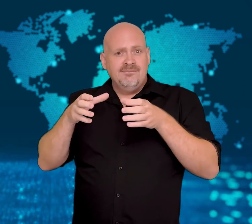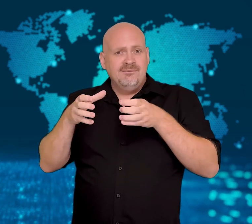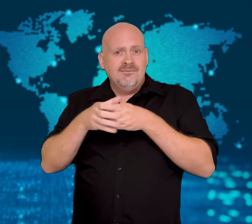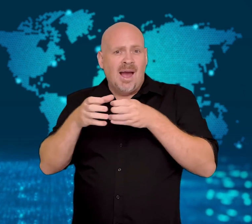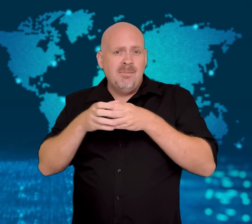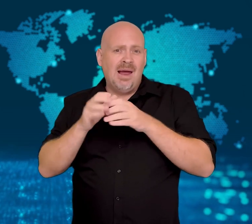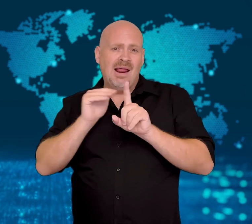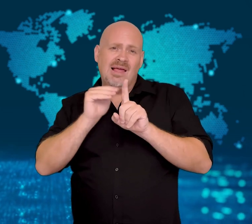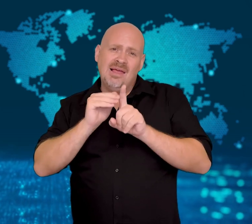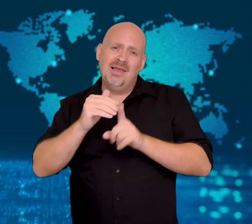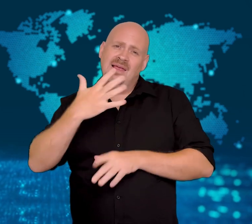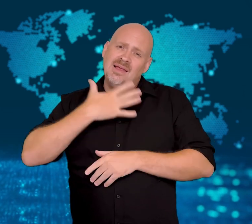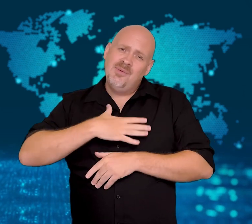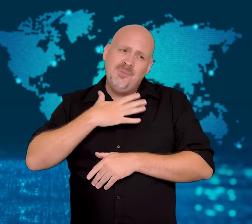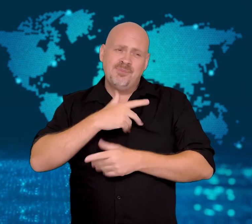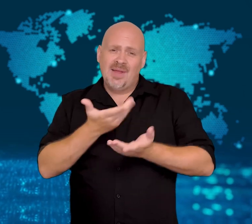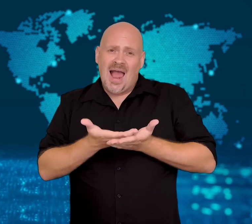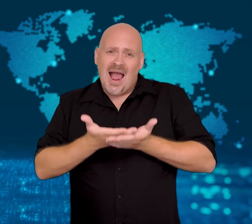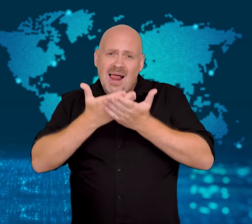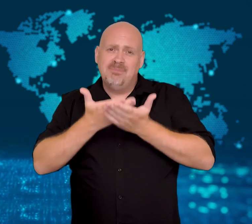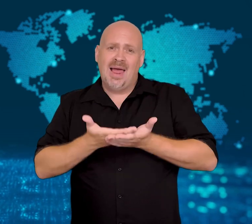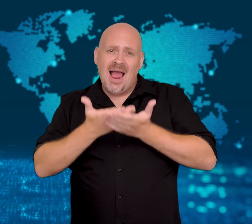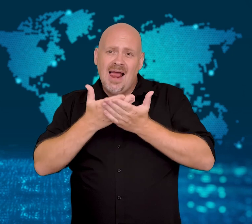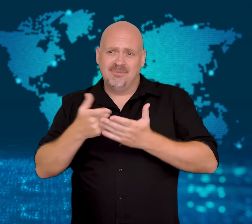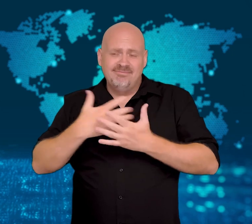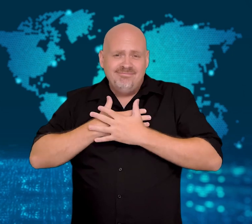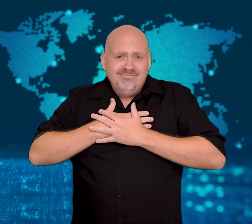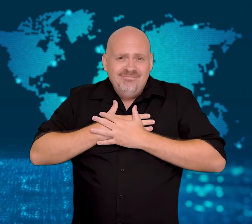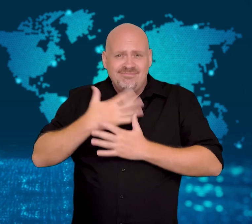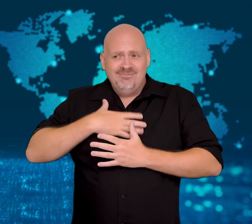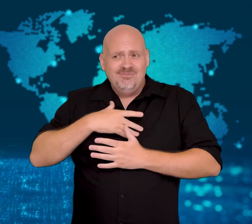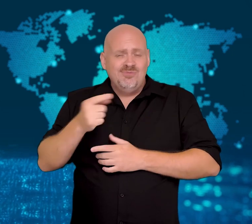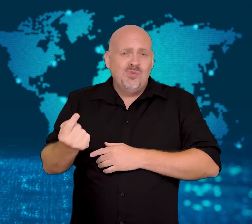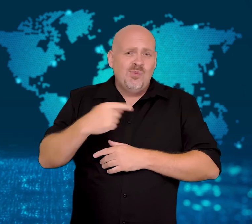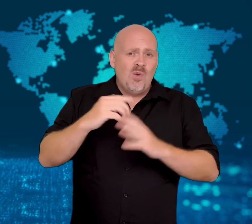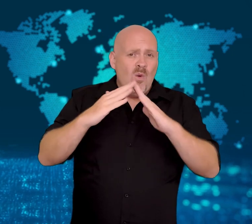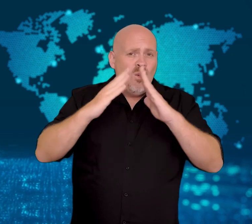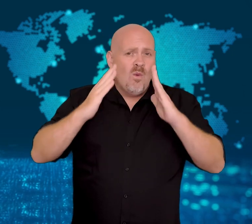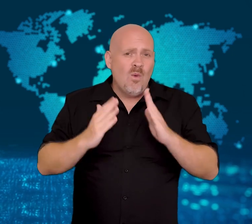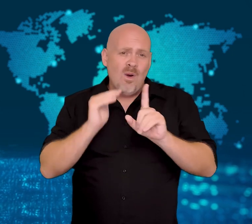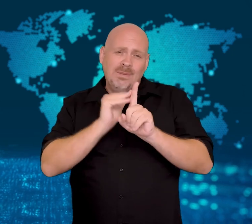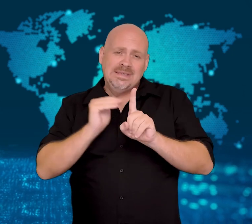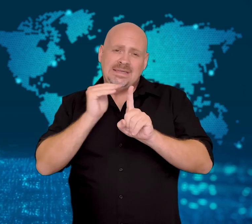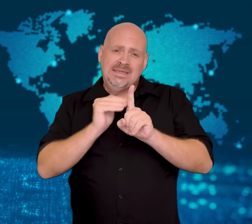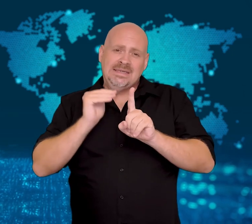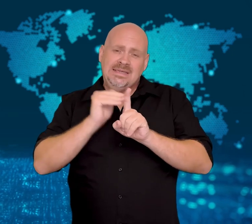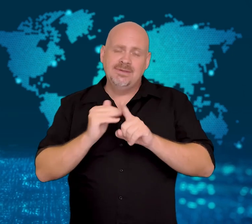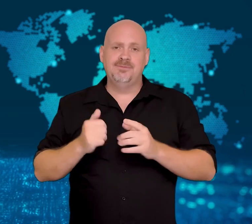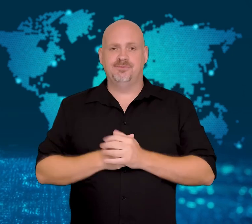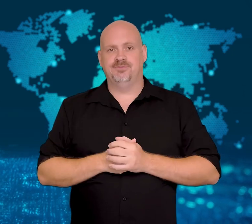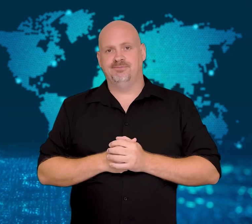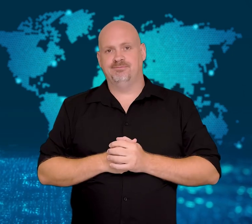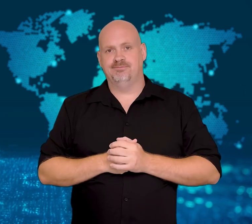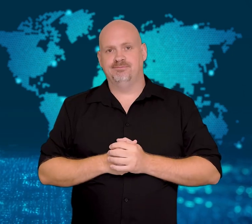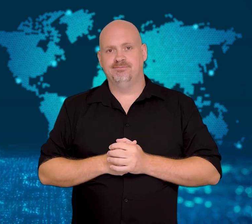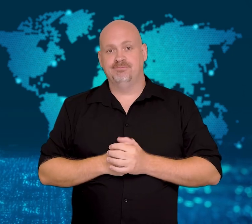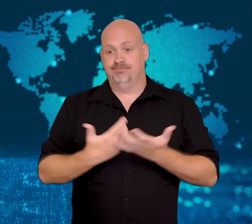the American hostages as they have urged him to intervene personally and